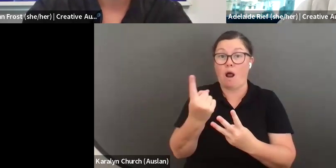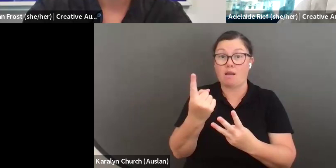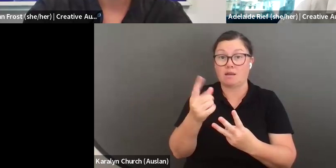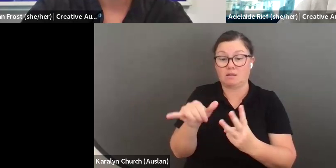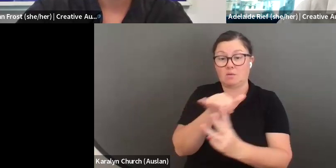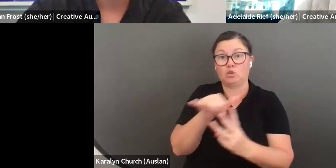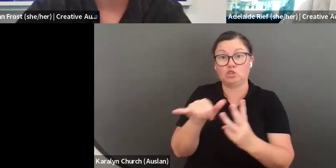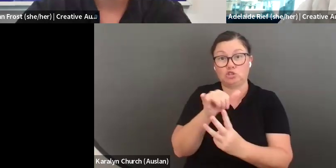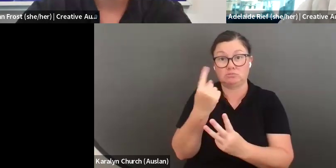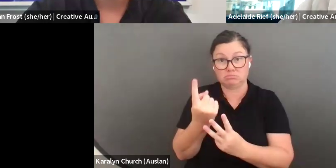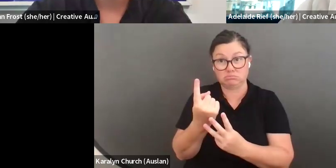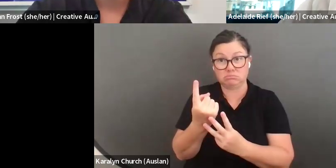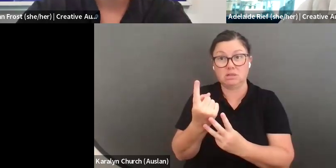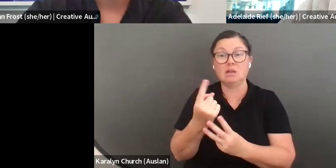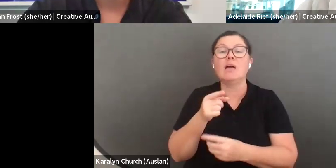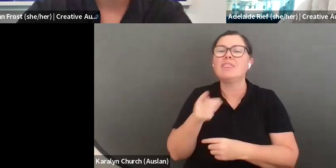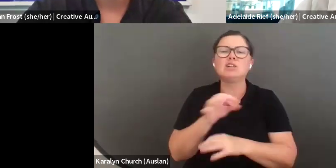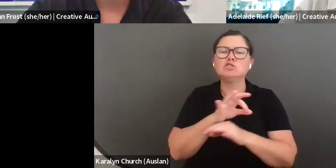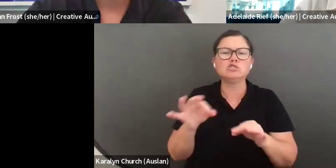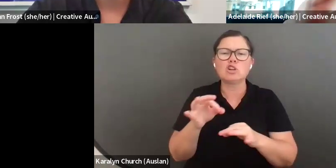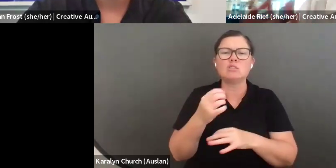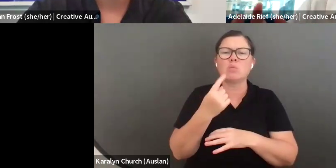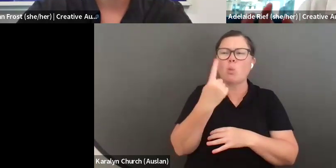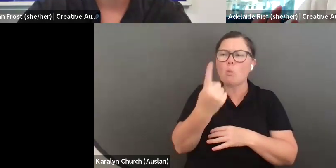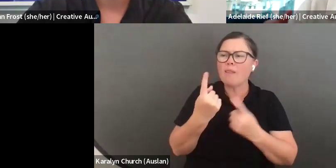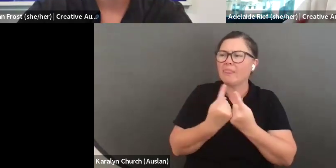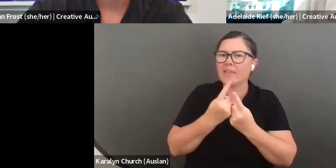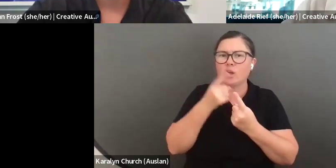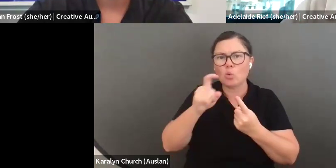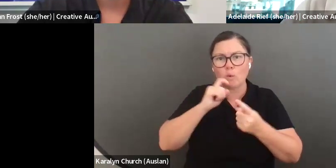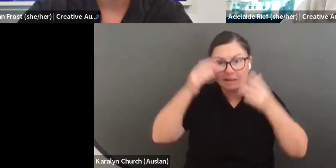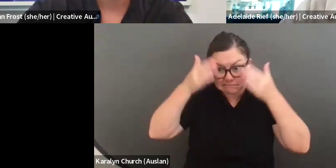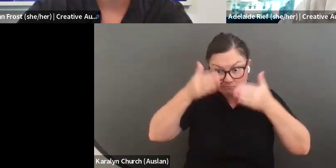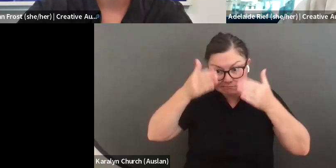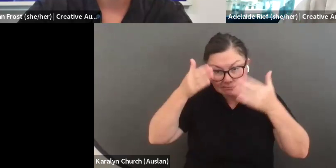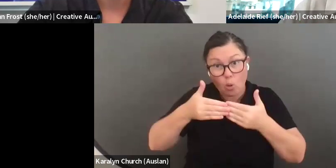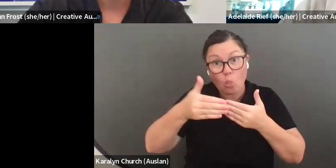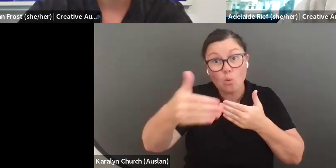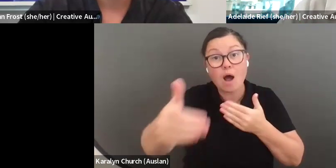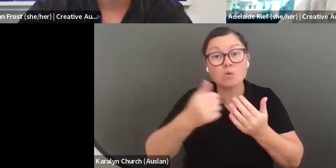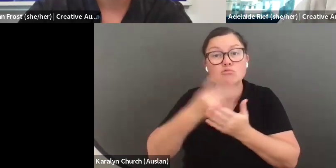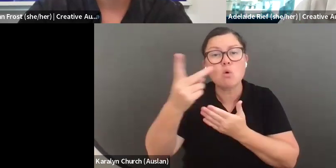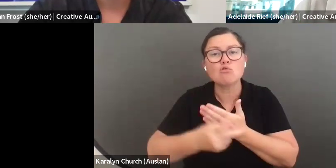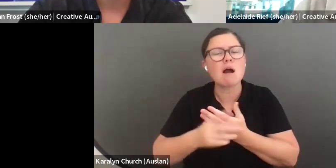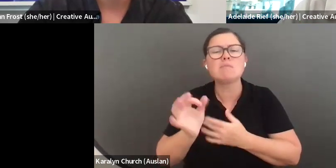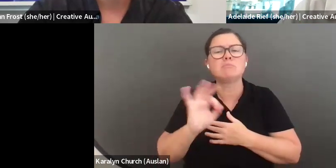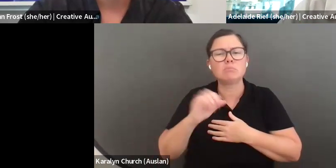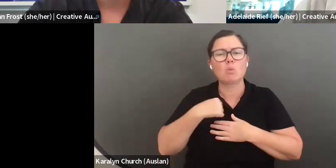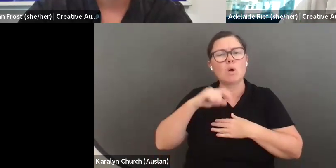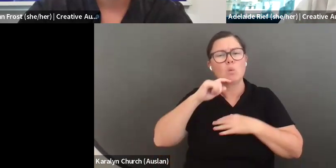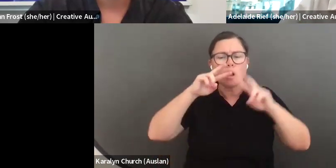to choose one of these themes to shape your experience in the program. It will not be the only thing that you focus on